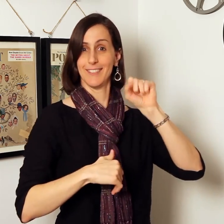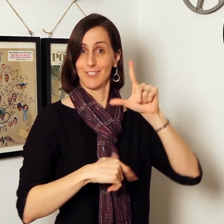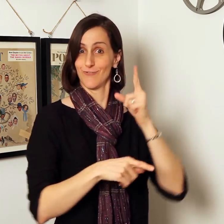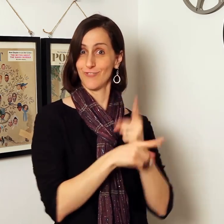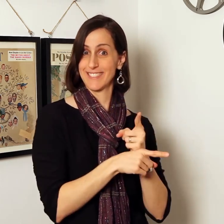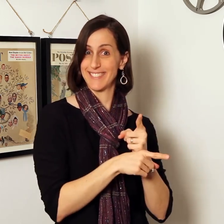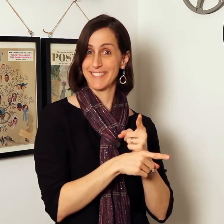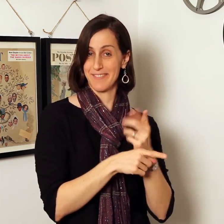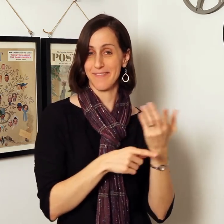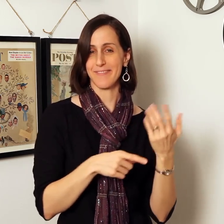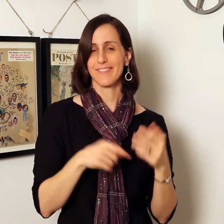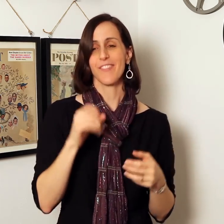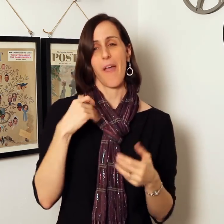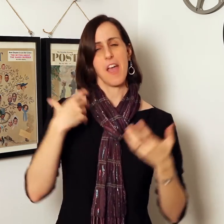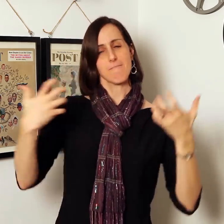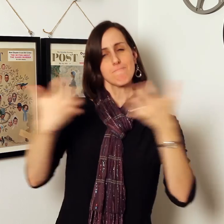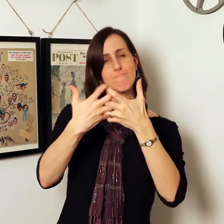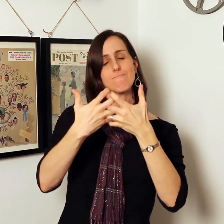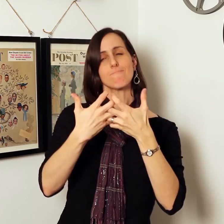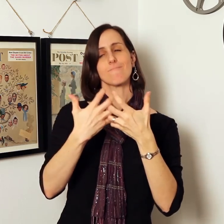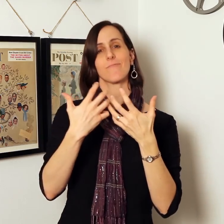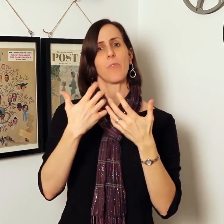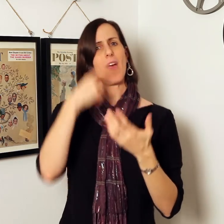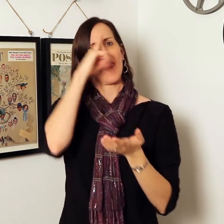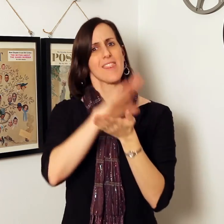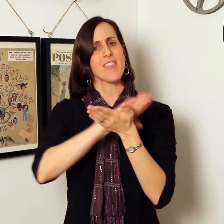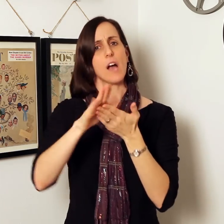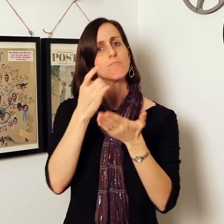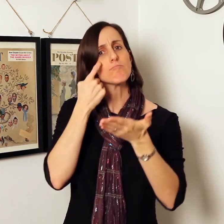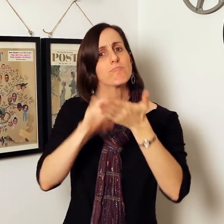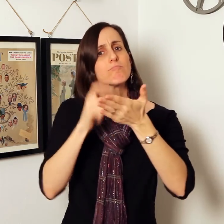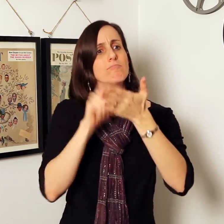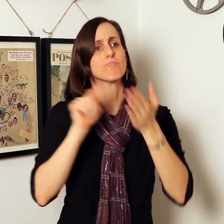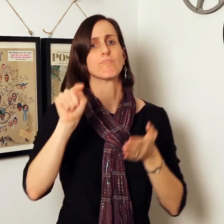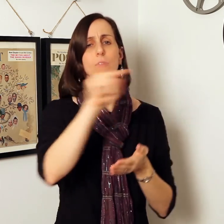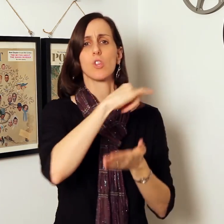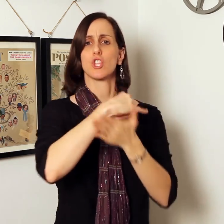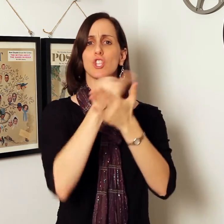ASL will not exist. Right? So, we would like to merge both aspects. It is also nice to recognize Deaf artists.